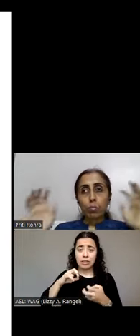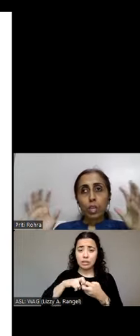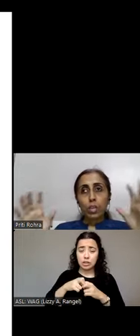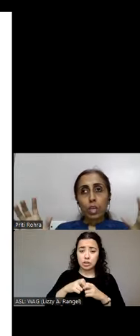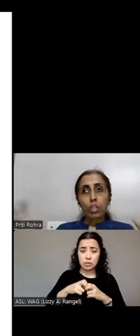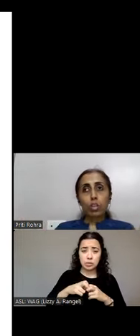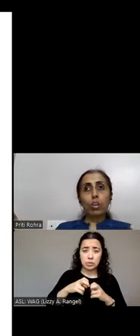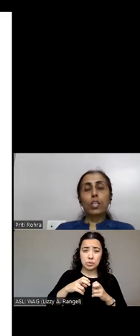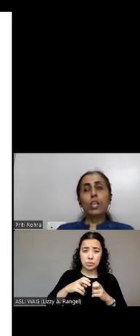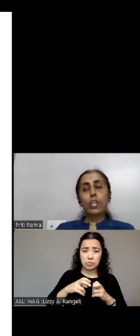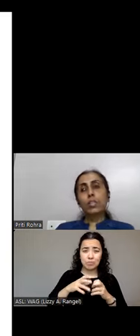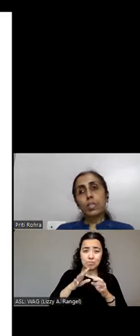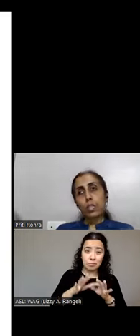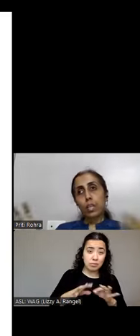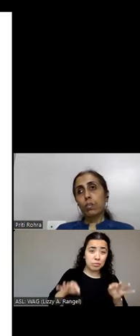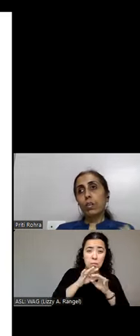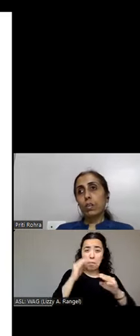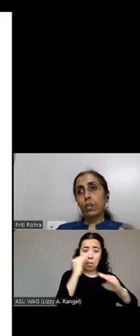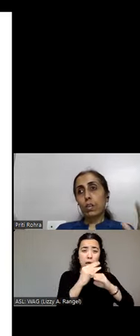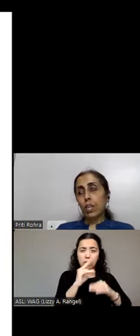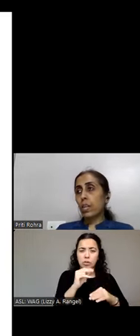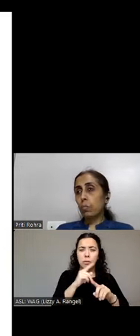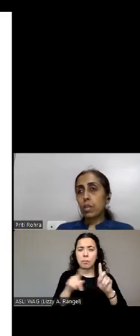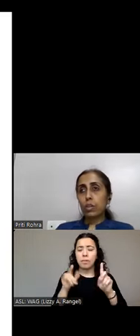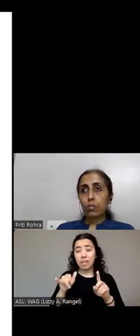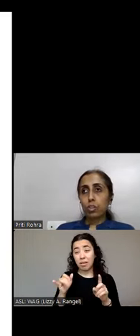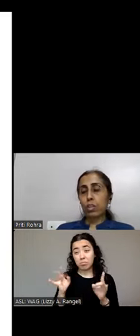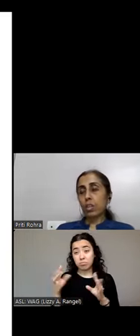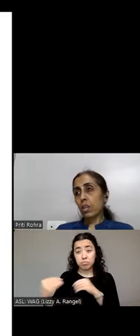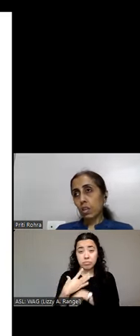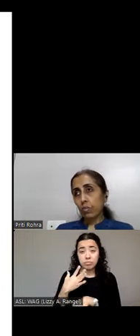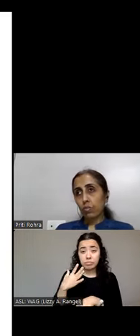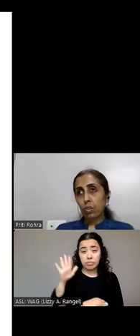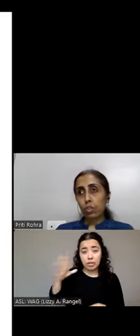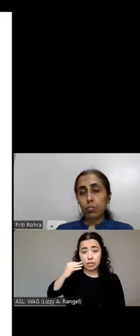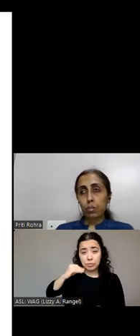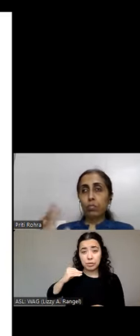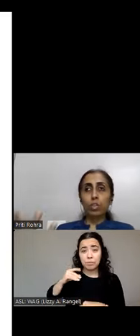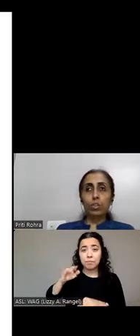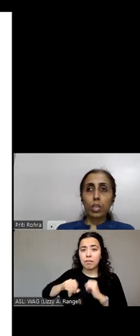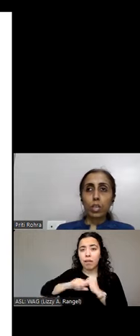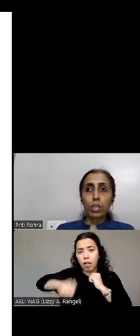be assured that yes they are on the right element which is currently under focus. Because visually